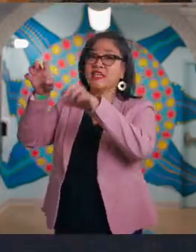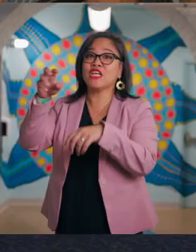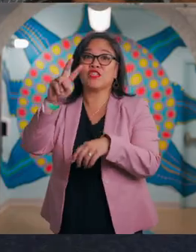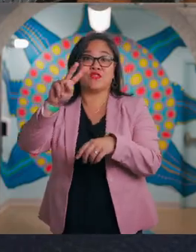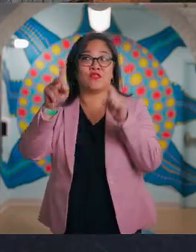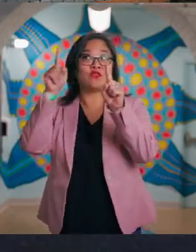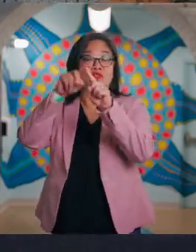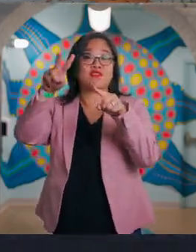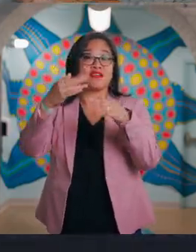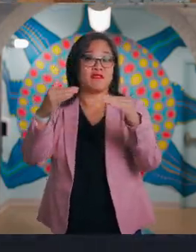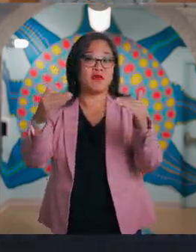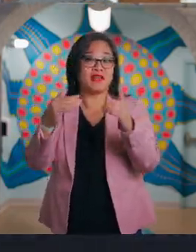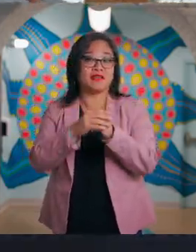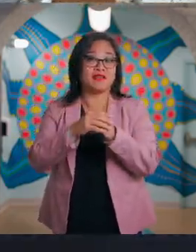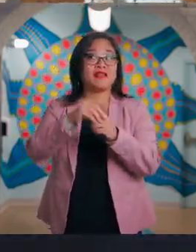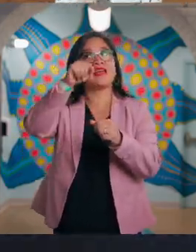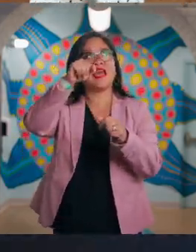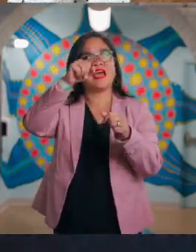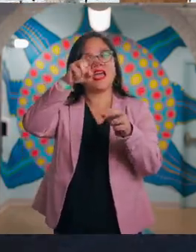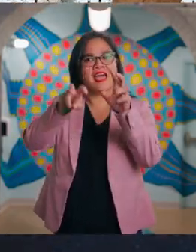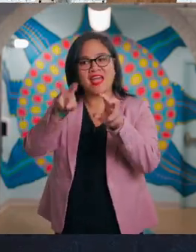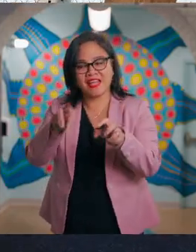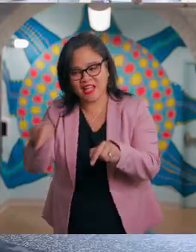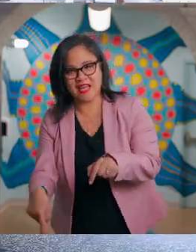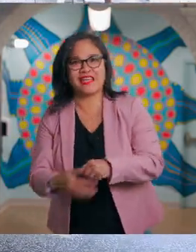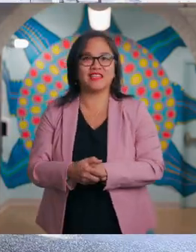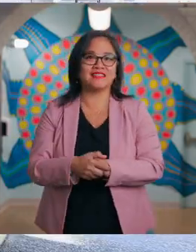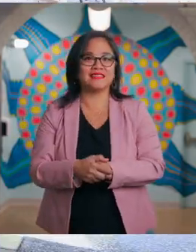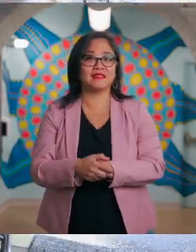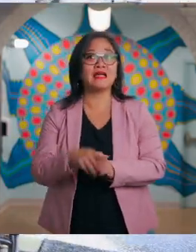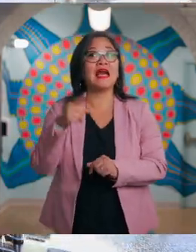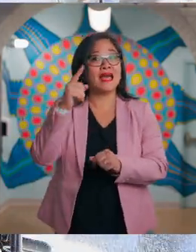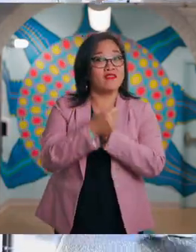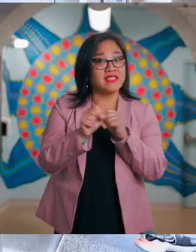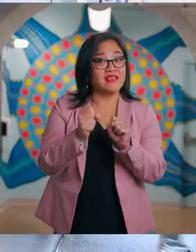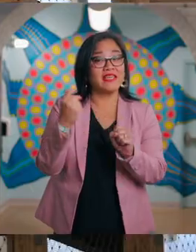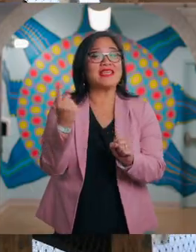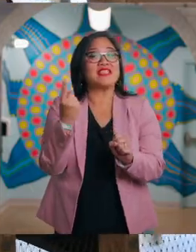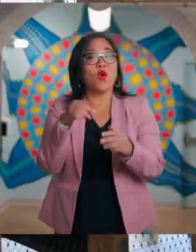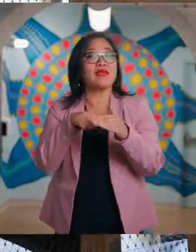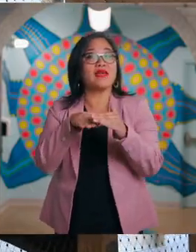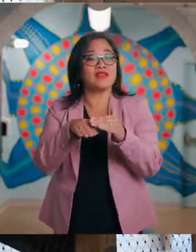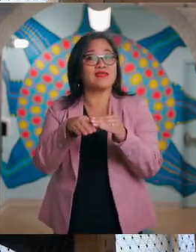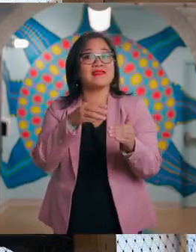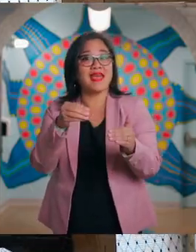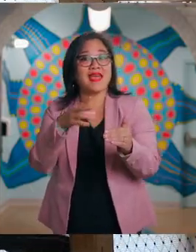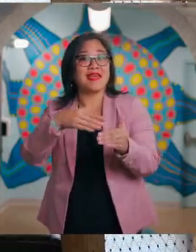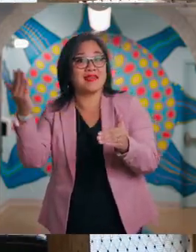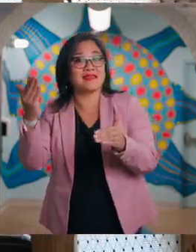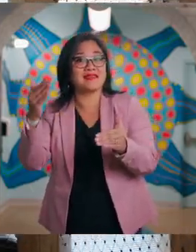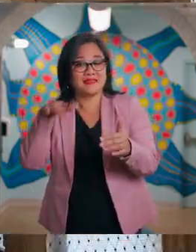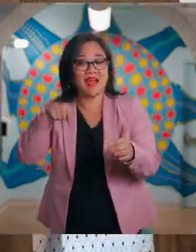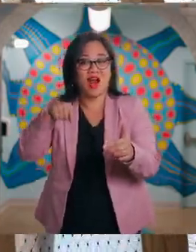For safety, its only entrances and exits are located on this floor. You can also watch others climb here.